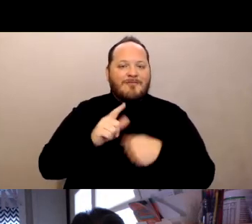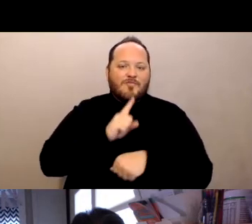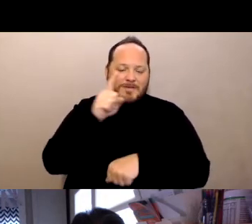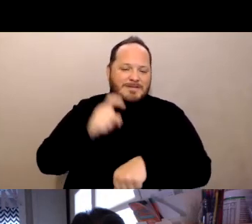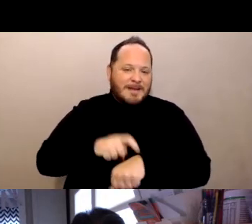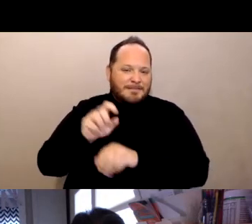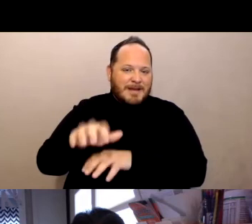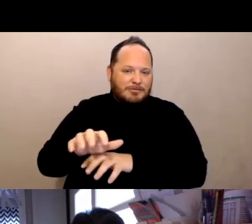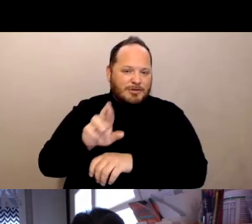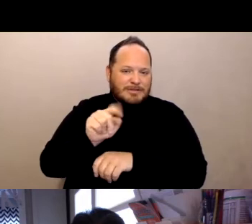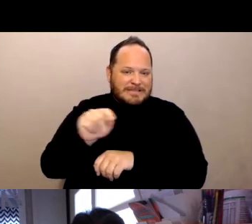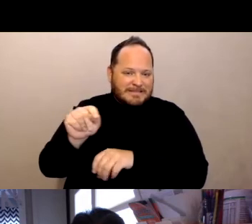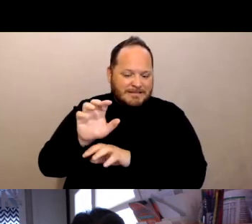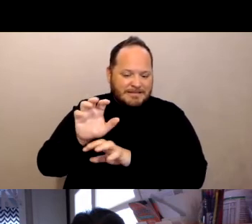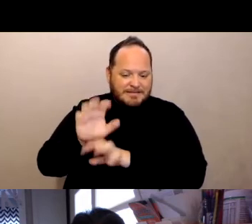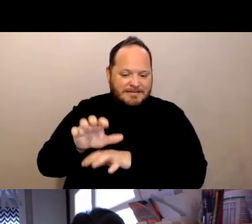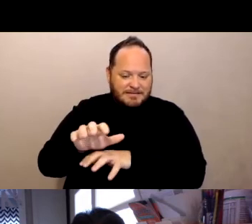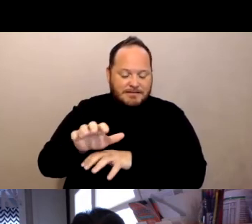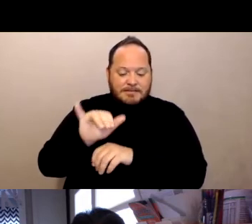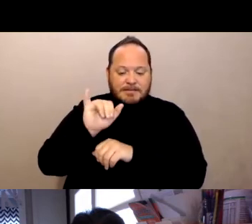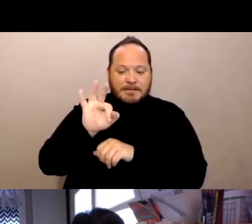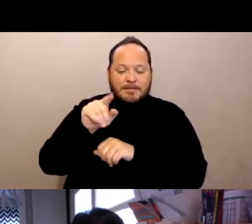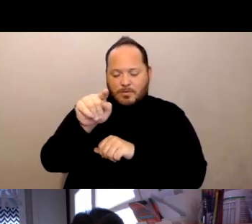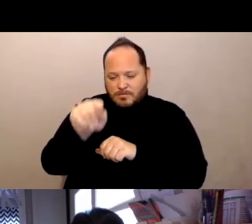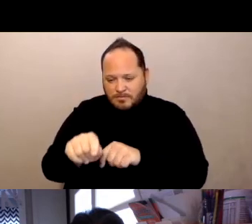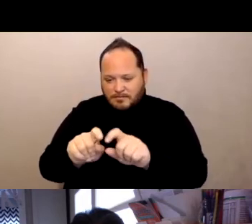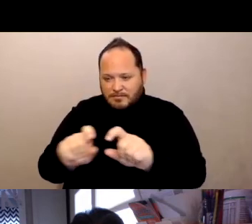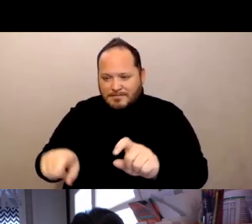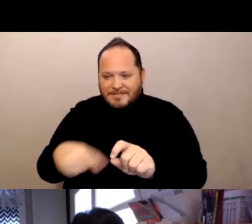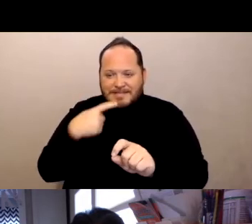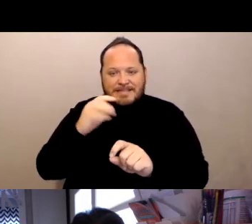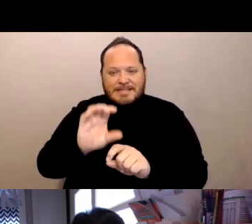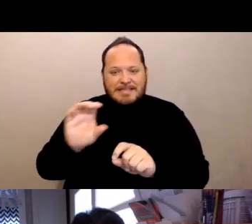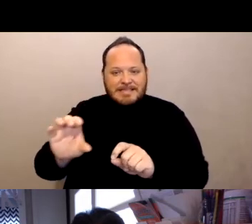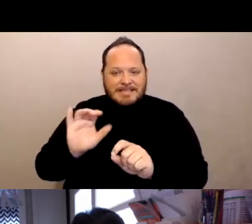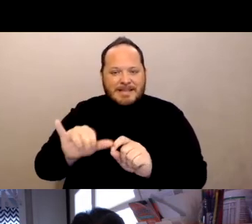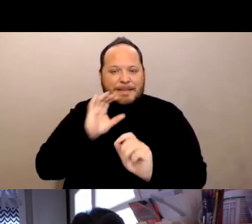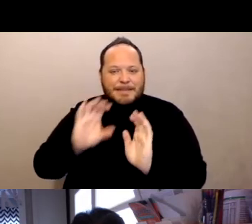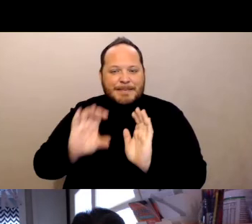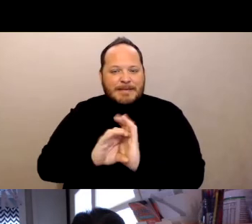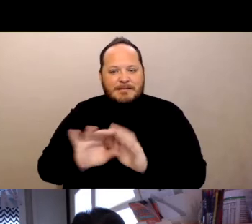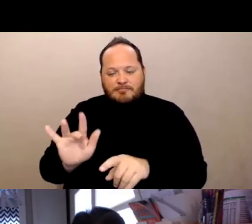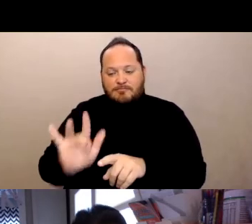If you go down to the CC, the closed caption button at the bottom of your screen and click on it